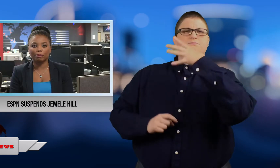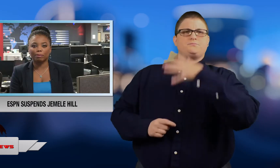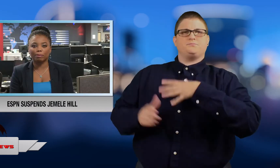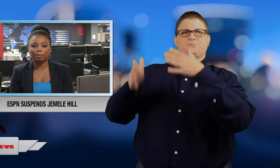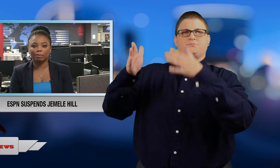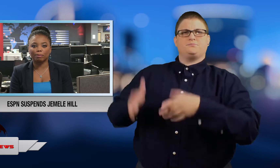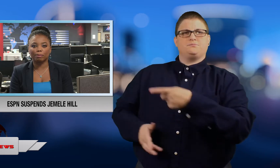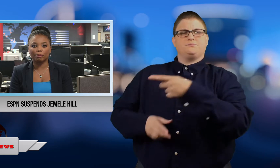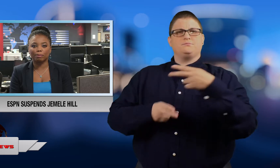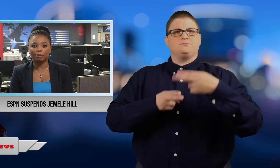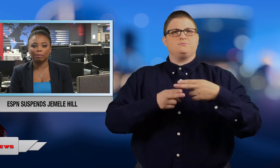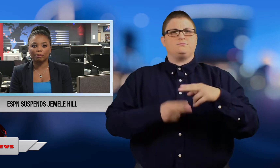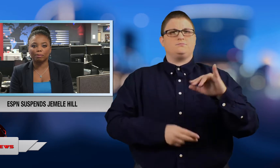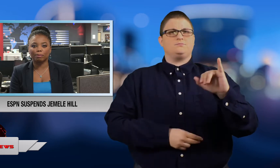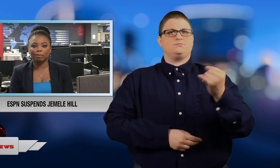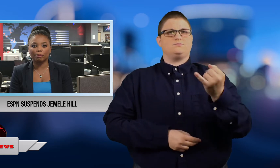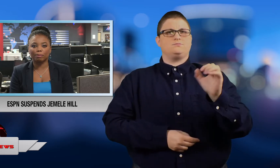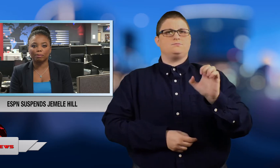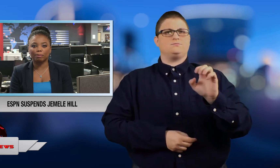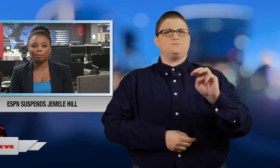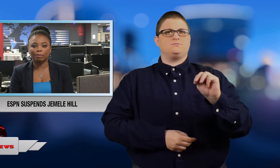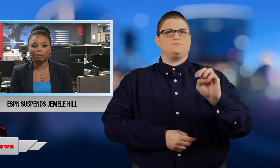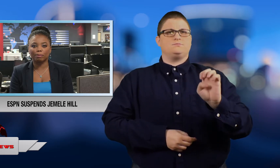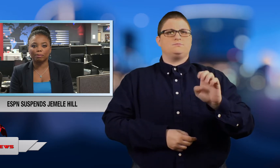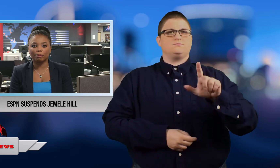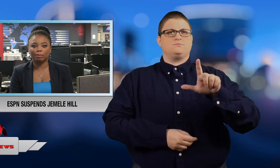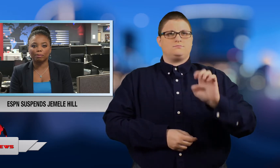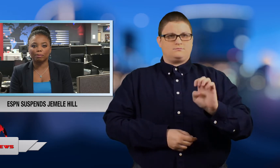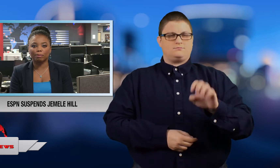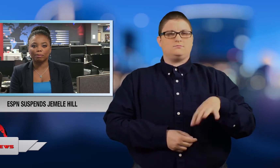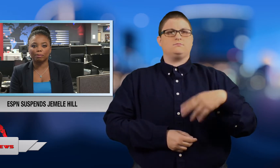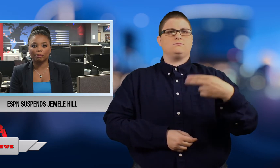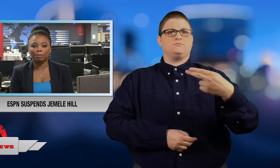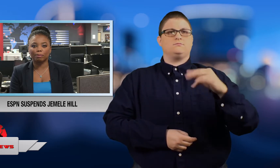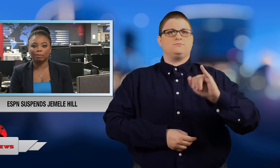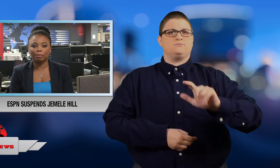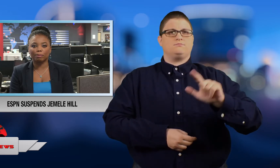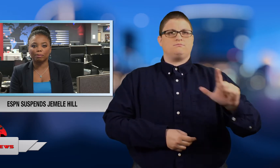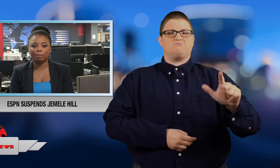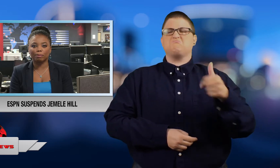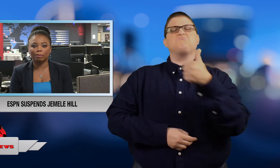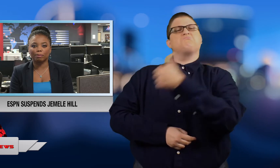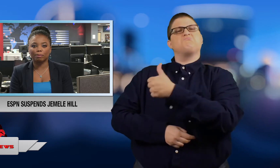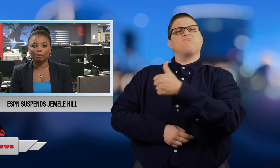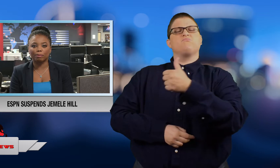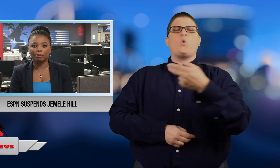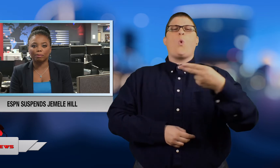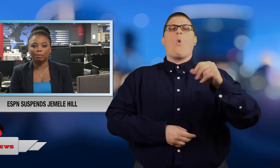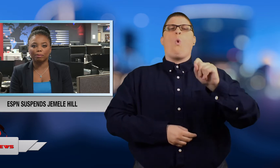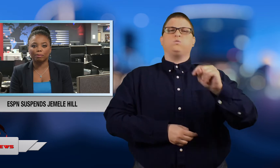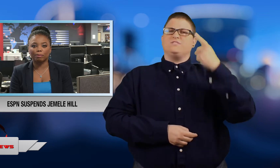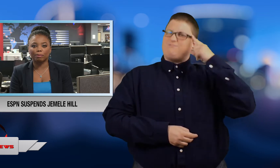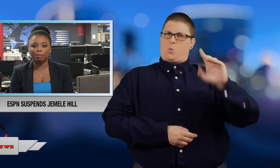Jemele Hill.